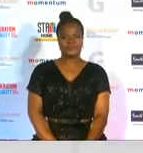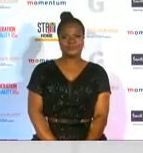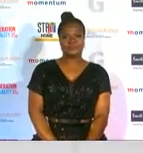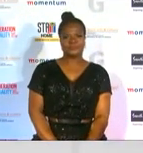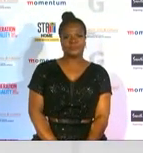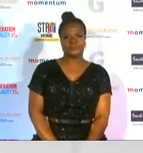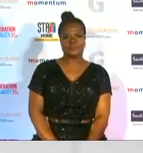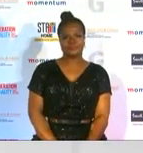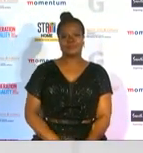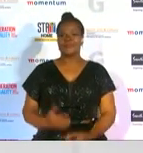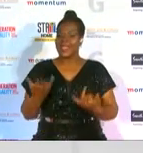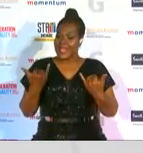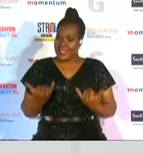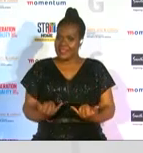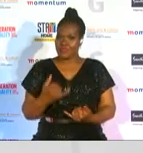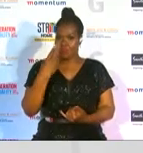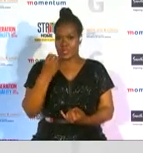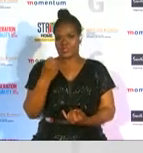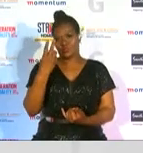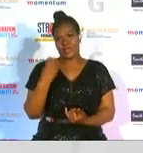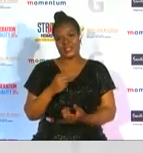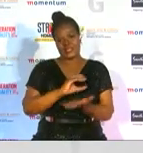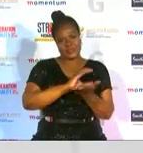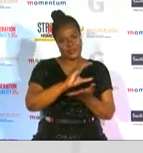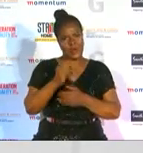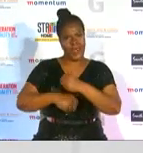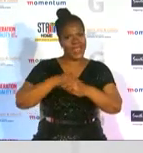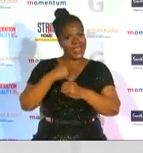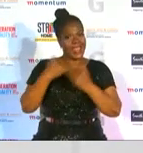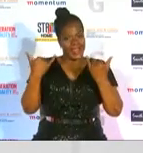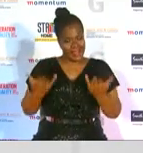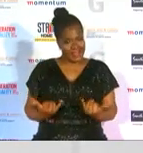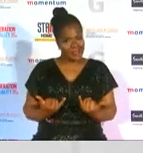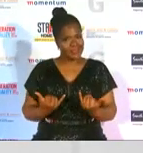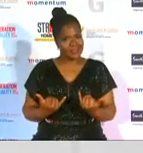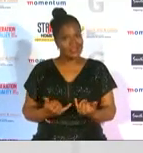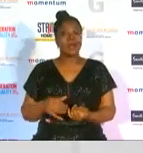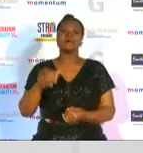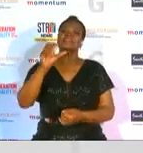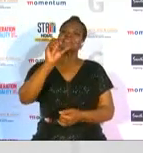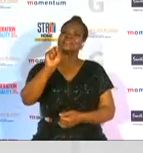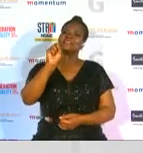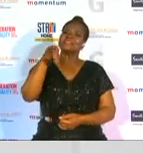and the 2020 g-sport sponsor of the year is none other than spa to present this